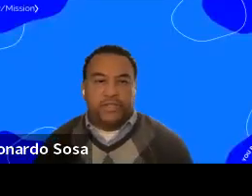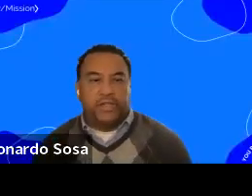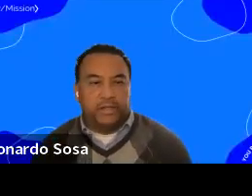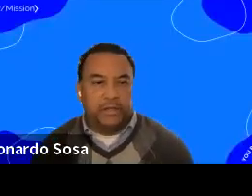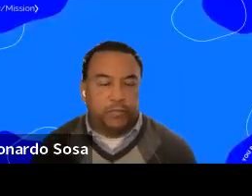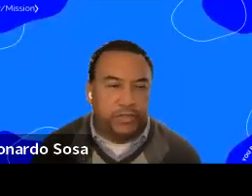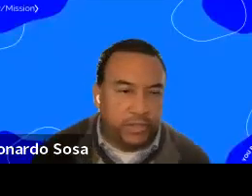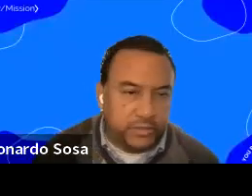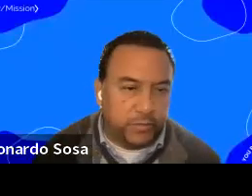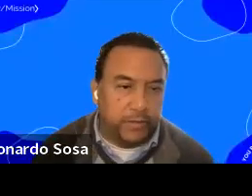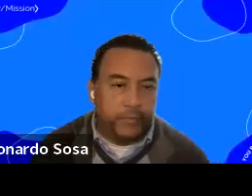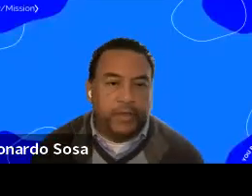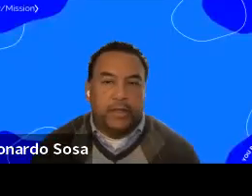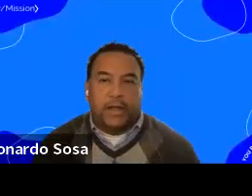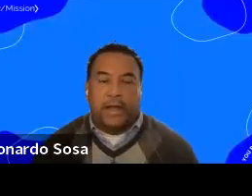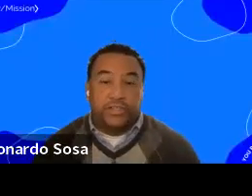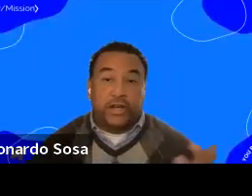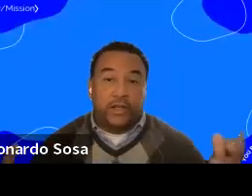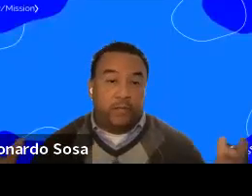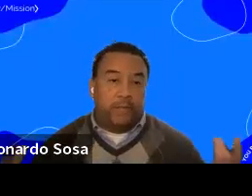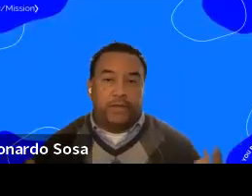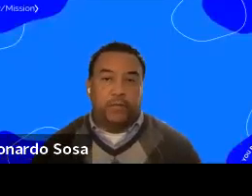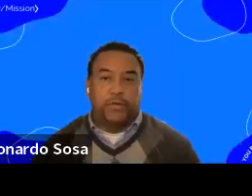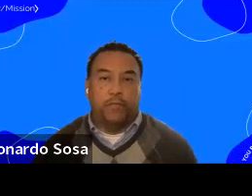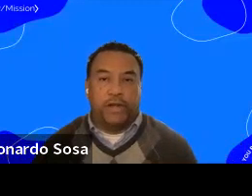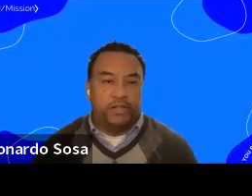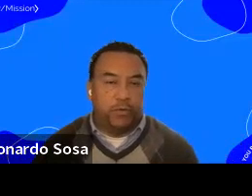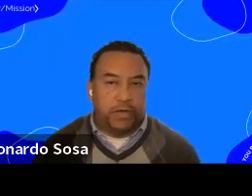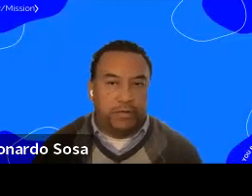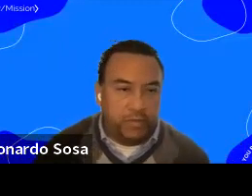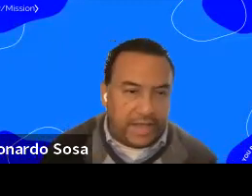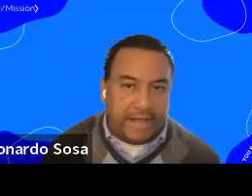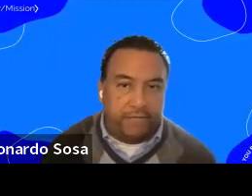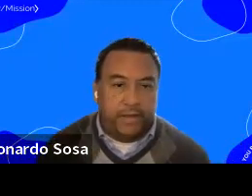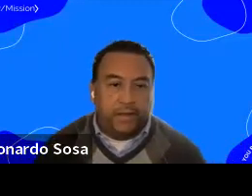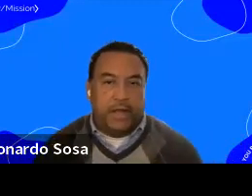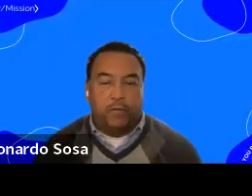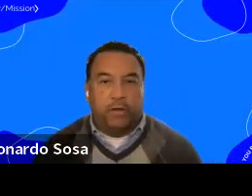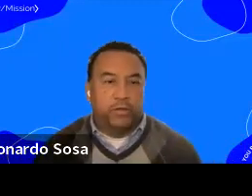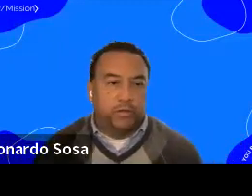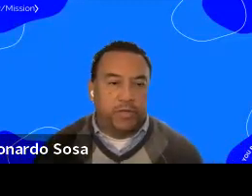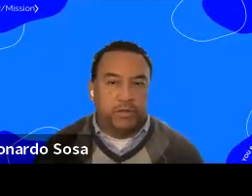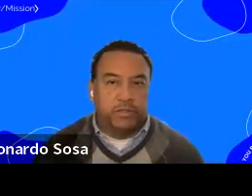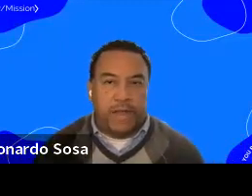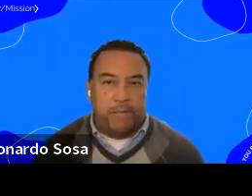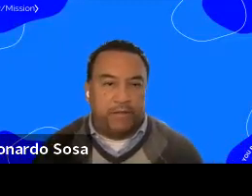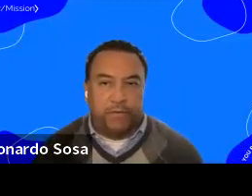I appreciate the opportunity as well. I share a little bit about the pre-apprenticeship program that we're also building this 5 plan